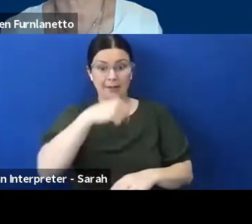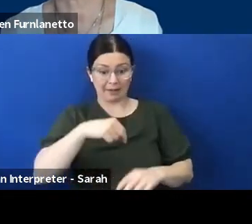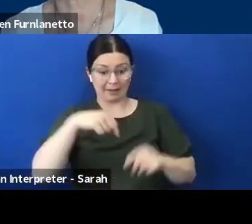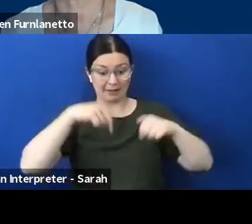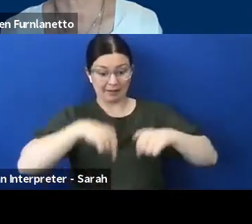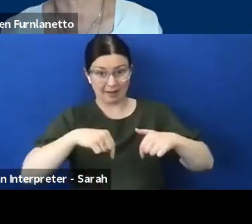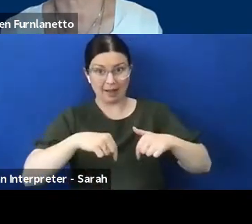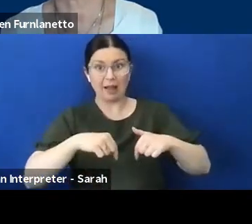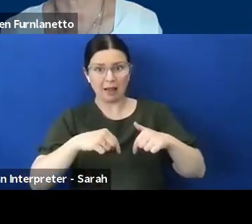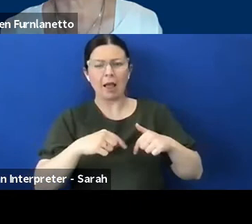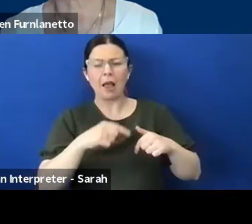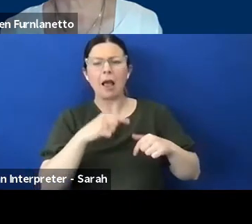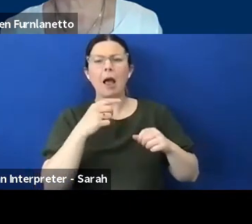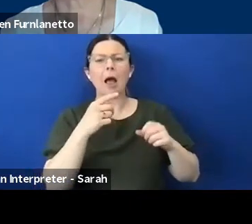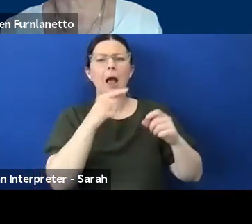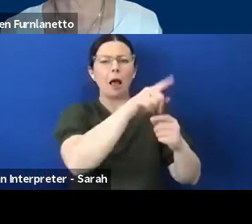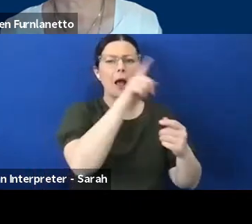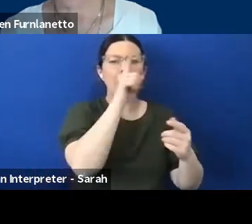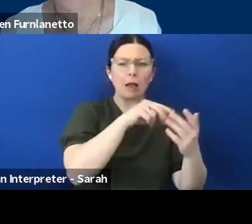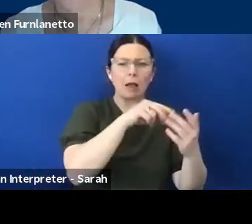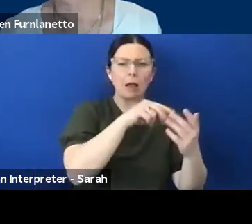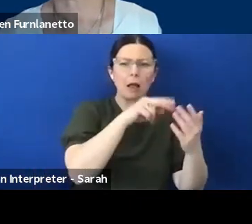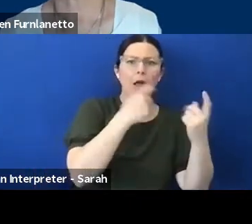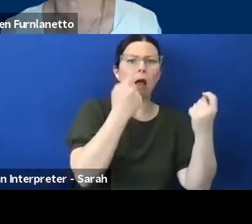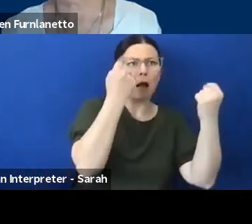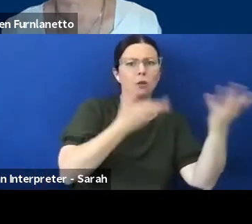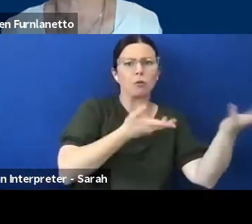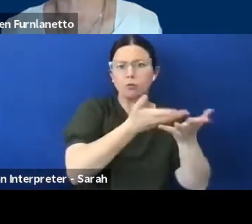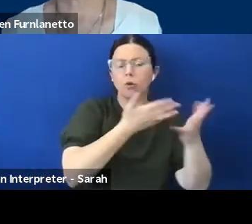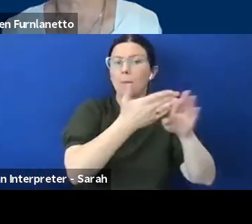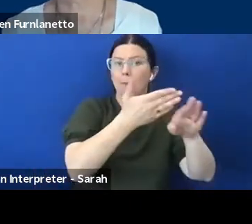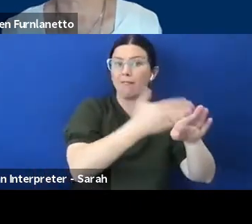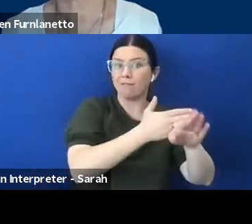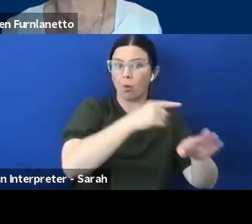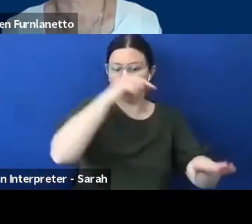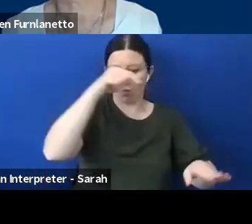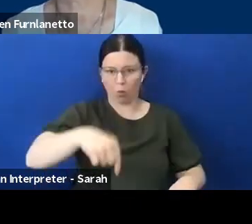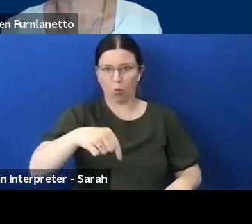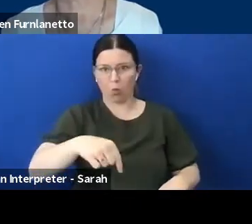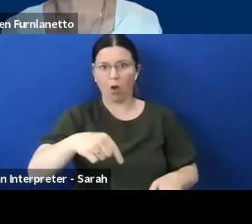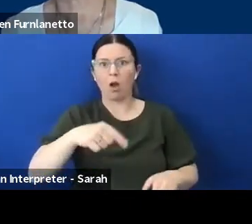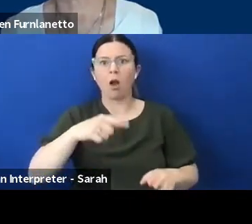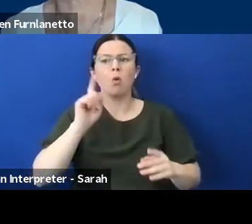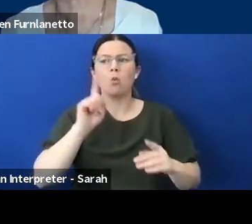exactly what's going to happen and the process that they're going to move through to begin to